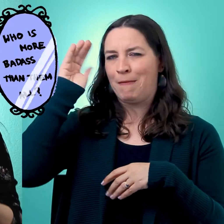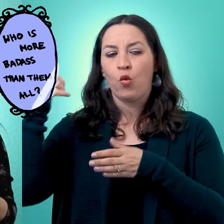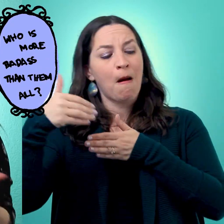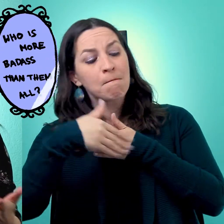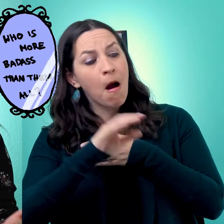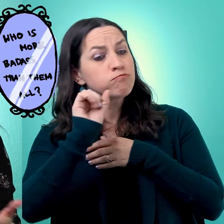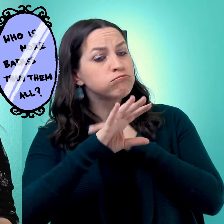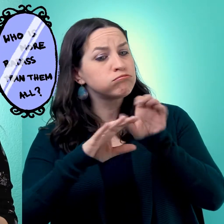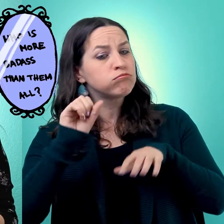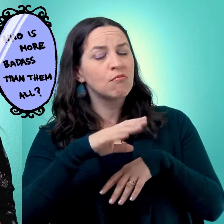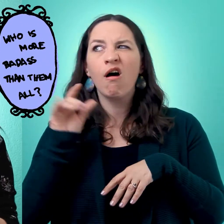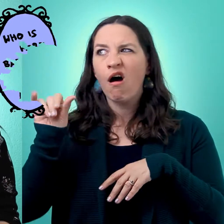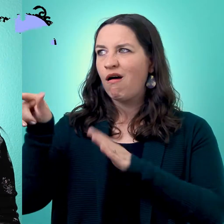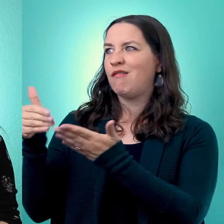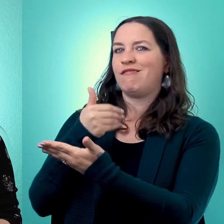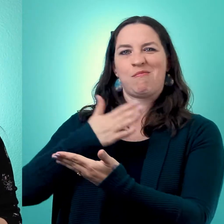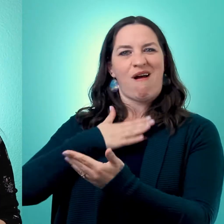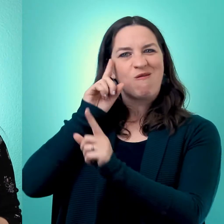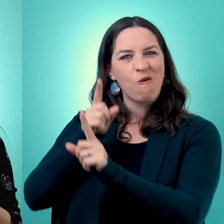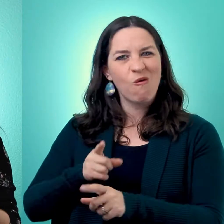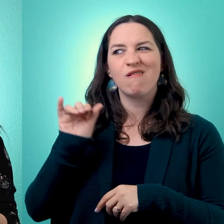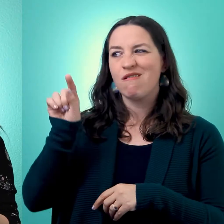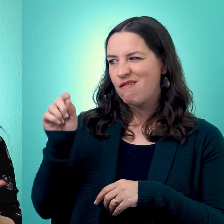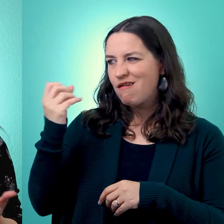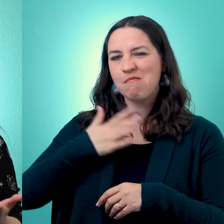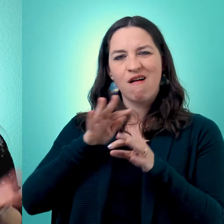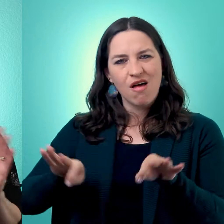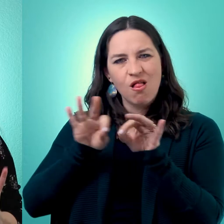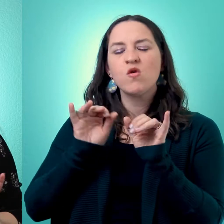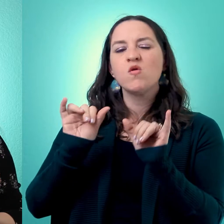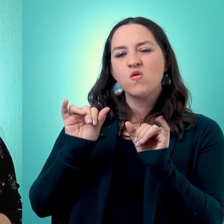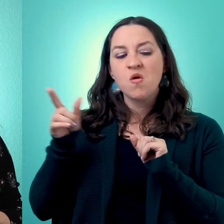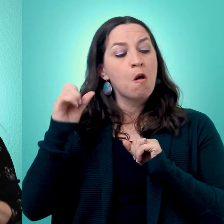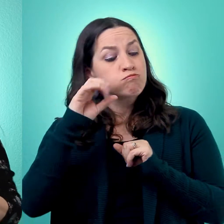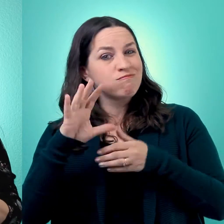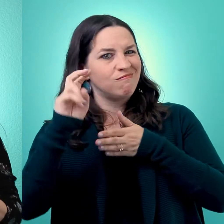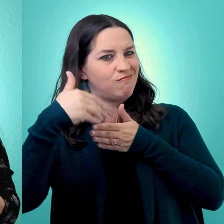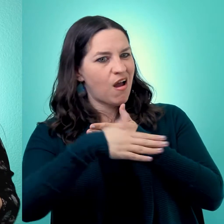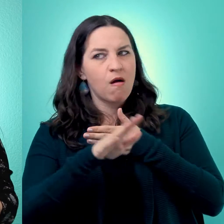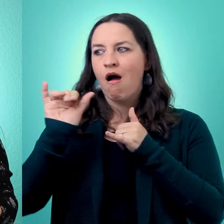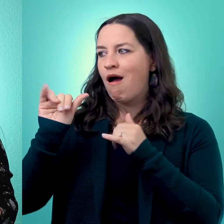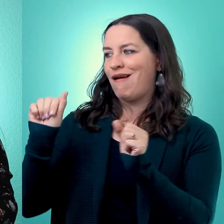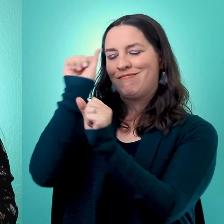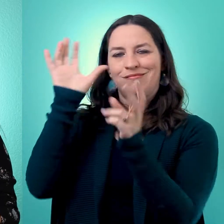the things that are happening, the things you're saying, your goals, your values, just kind of shows back to you what you're saying,